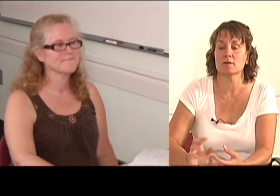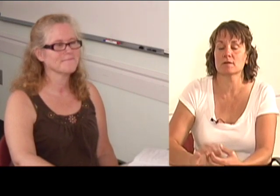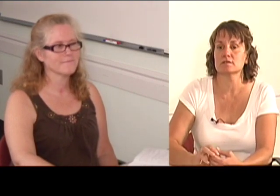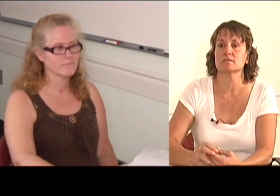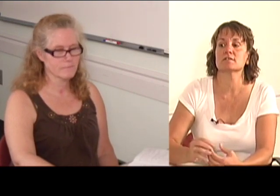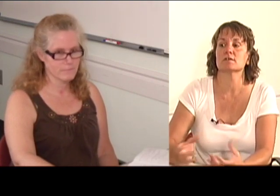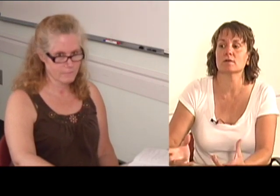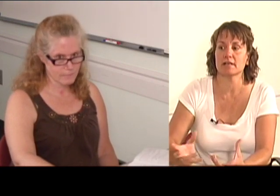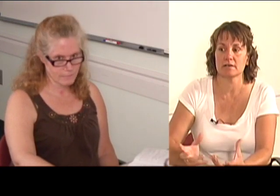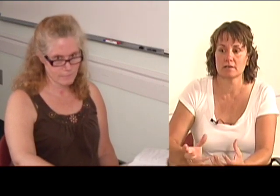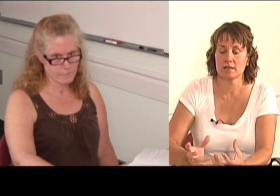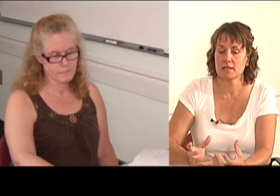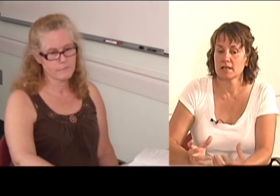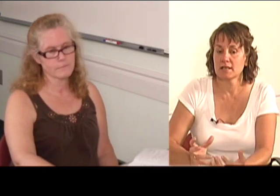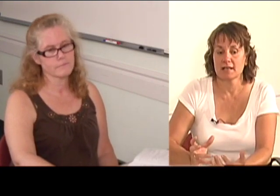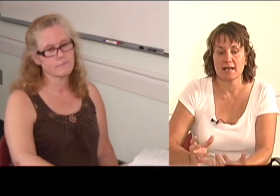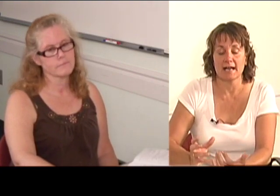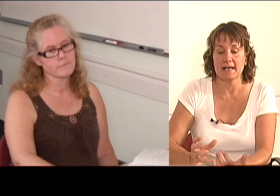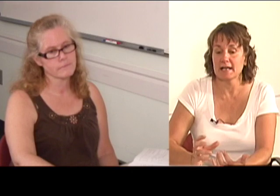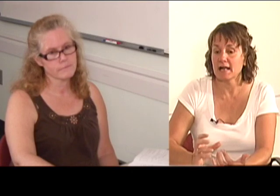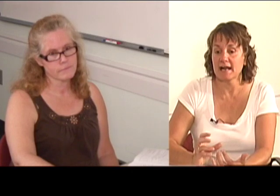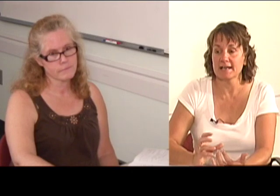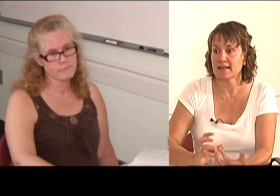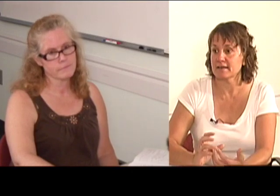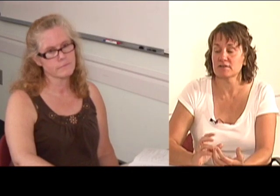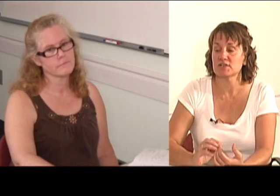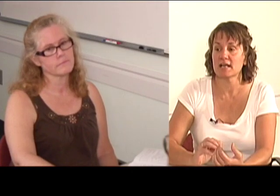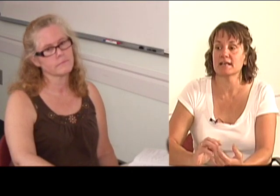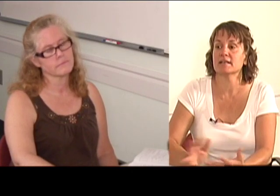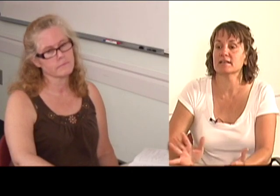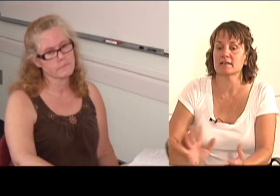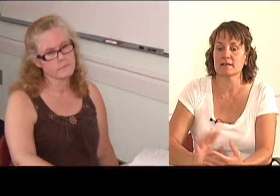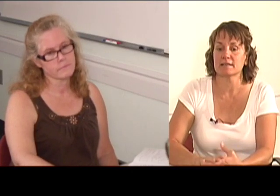the noise is so great that I can't hear anything at all,